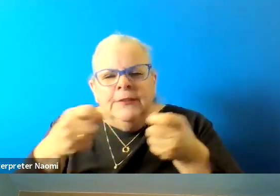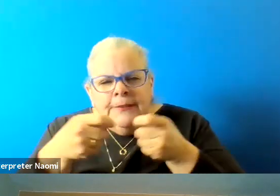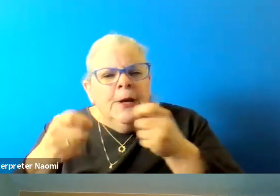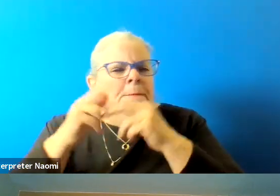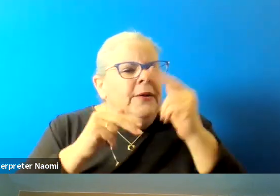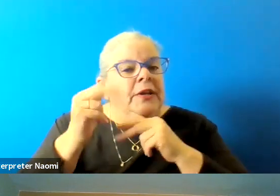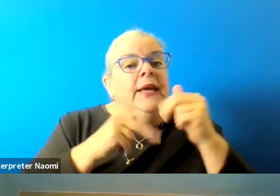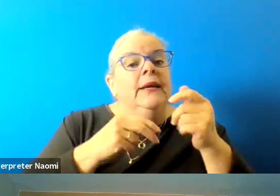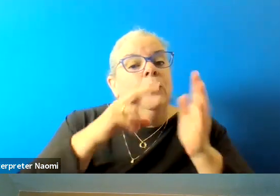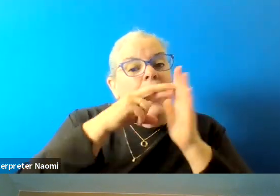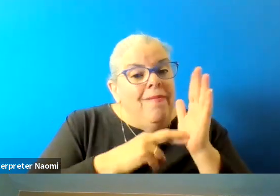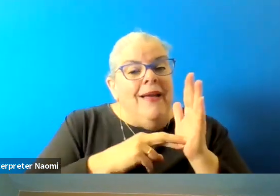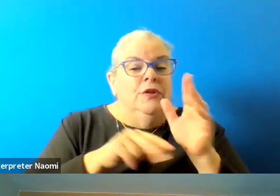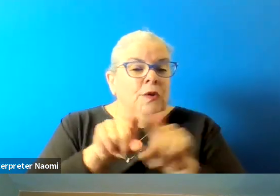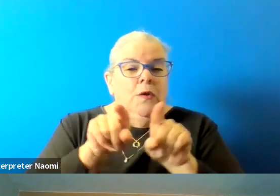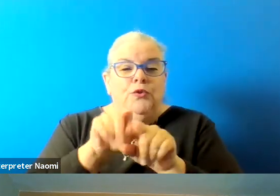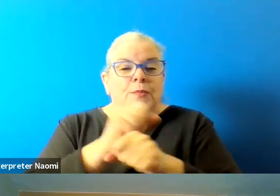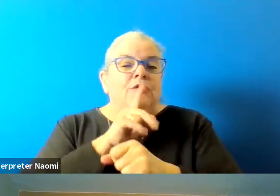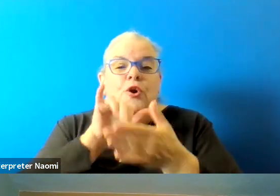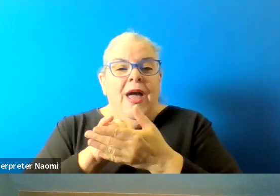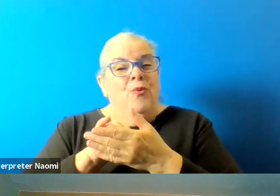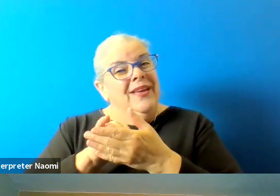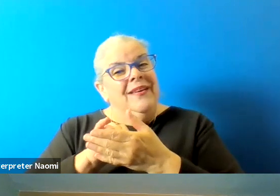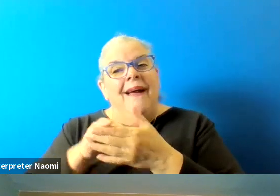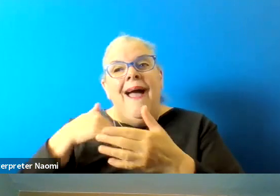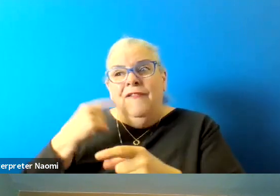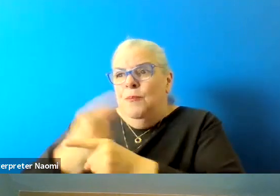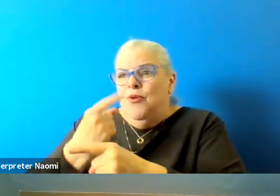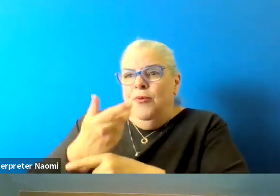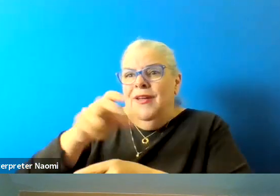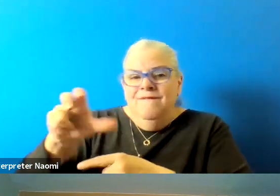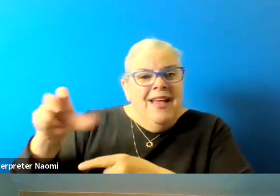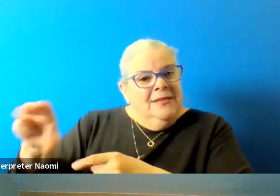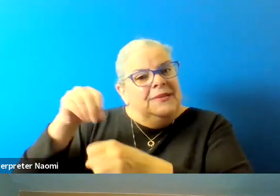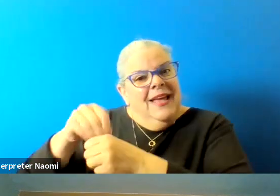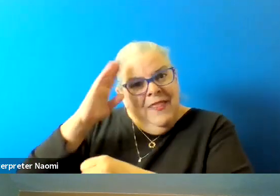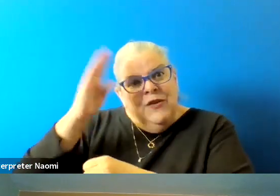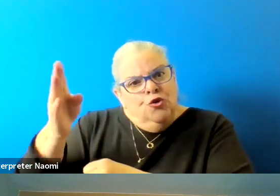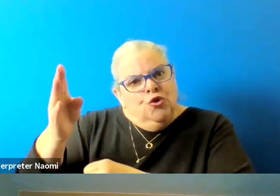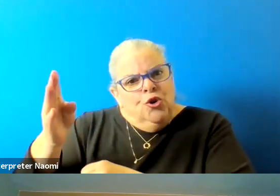to make sure that we're making proper investments in the future and in being disabled,